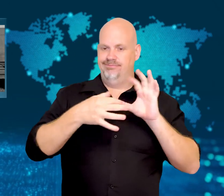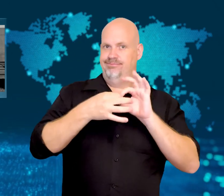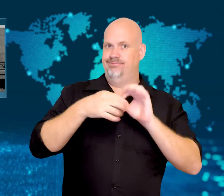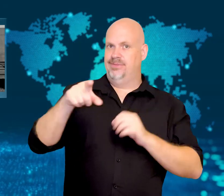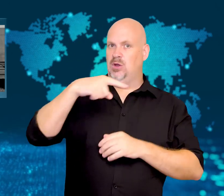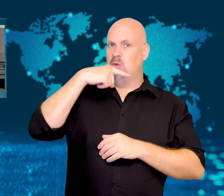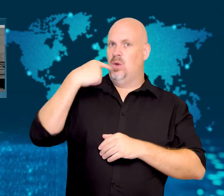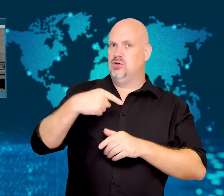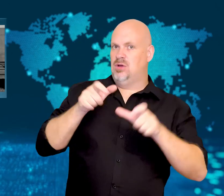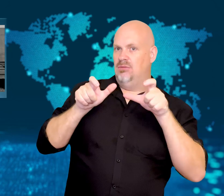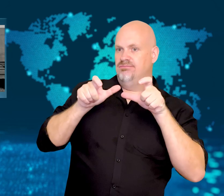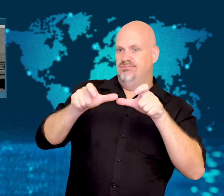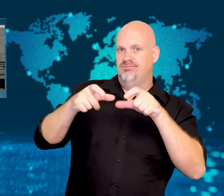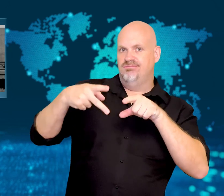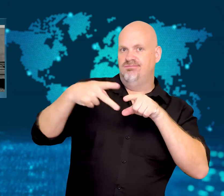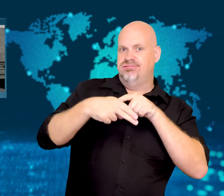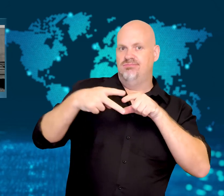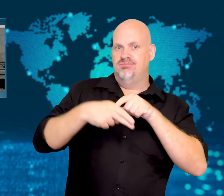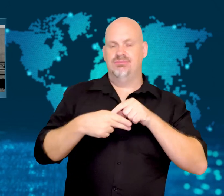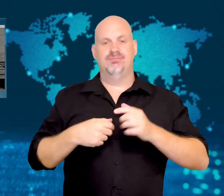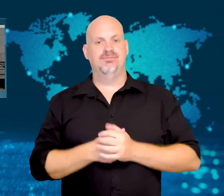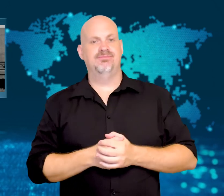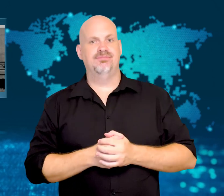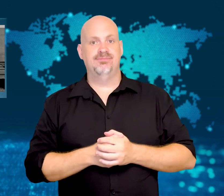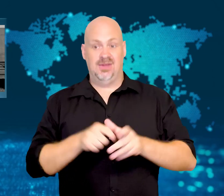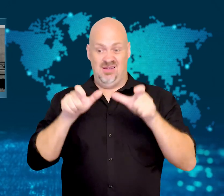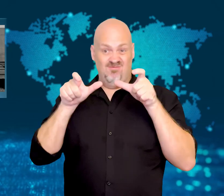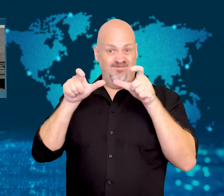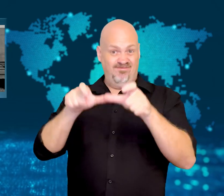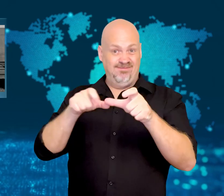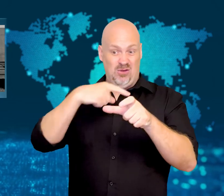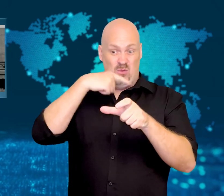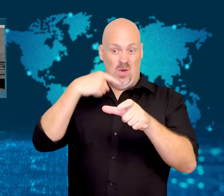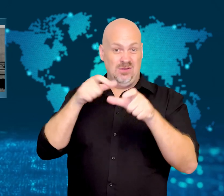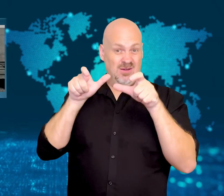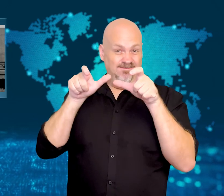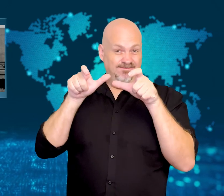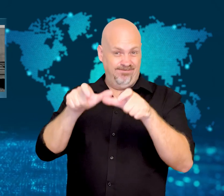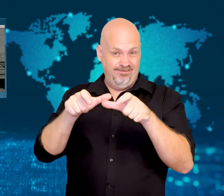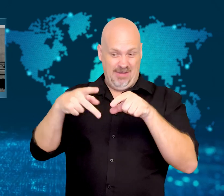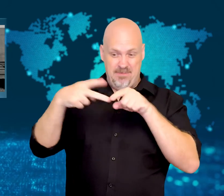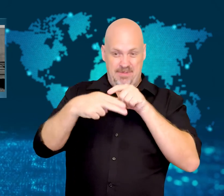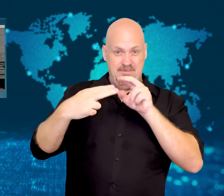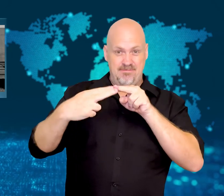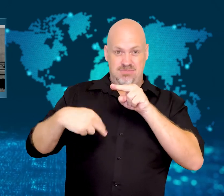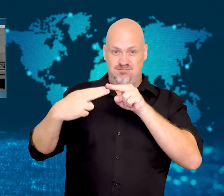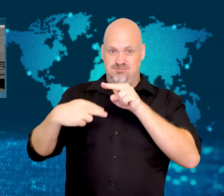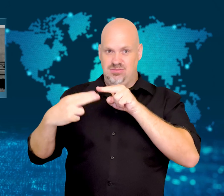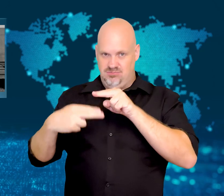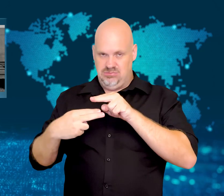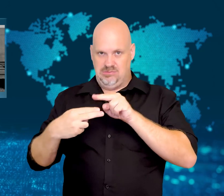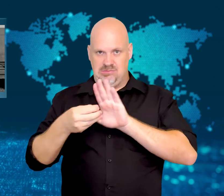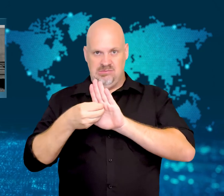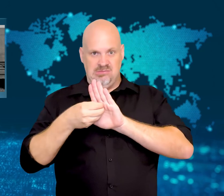Sanctions placed on Russia are impacting the countries that